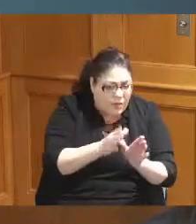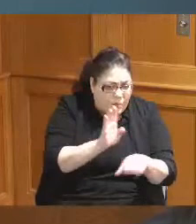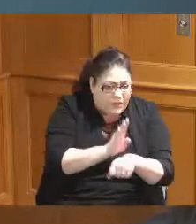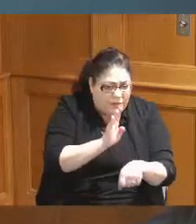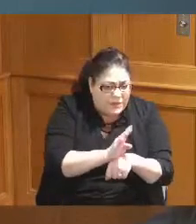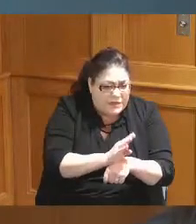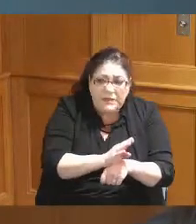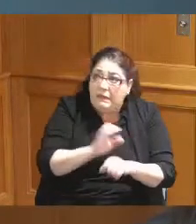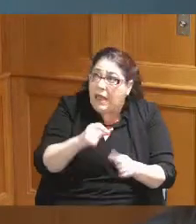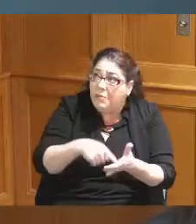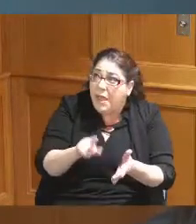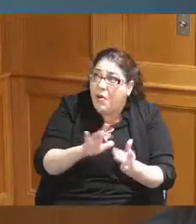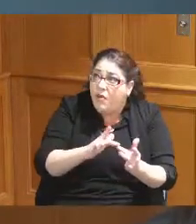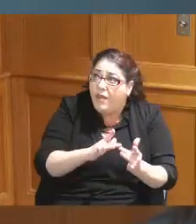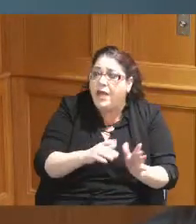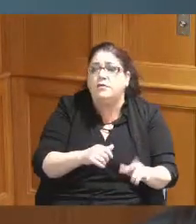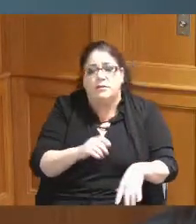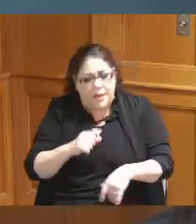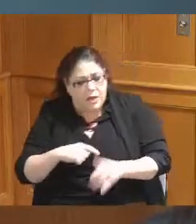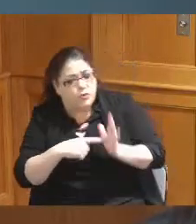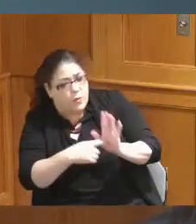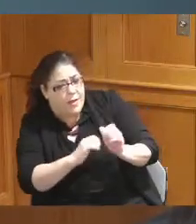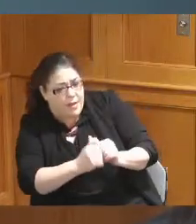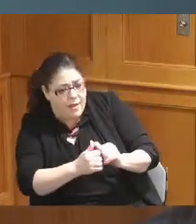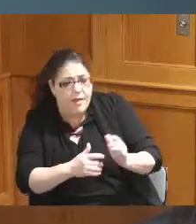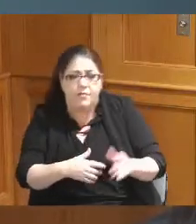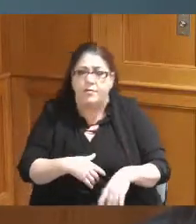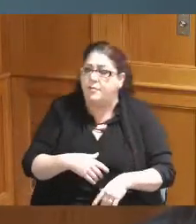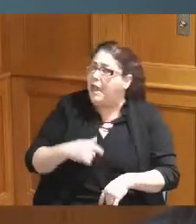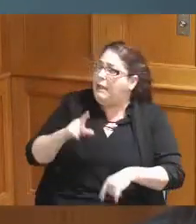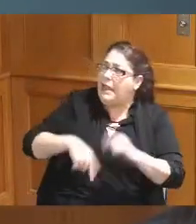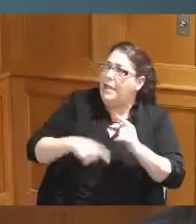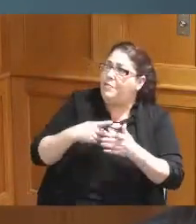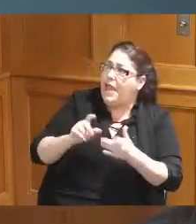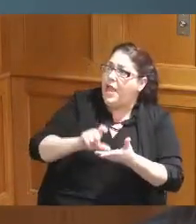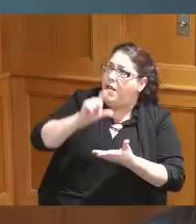how to go online they said well can I you know I can't pay it all right now how did you know